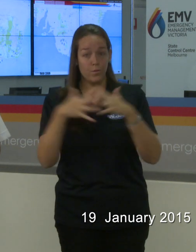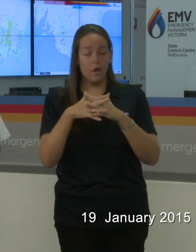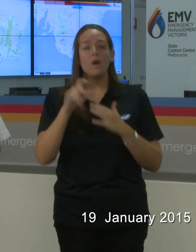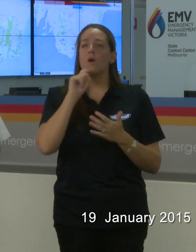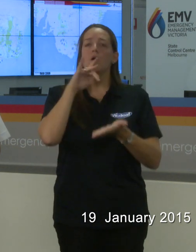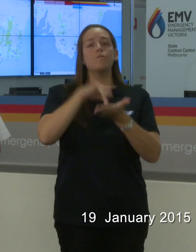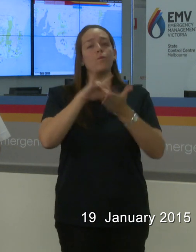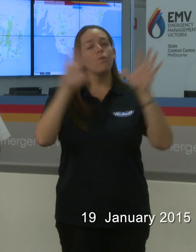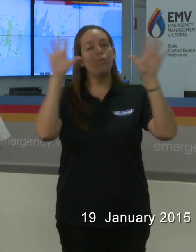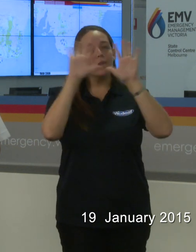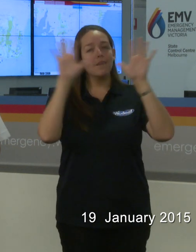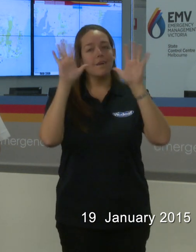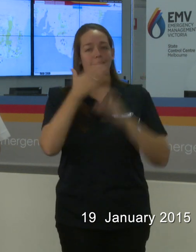week in Victoria. Thank you